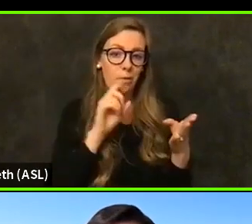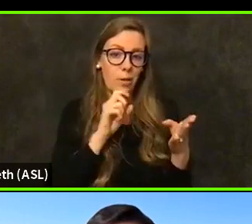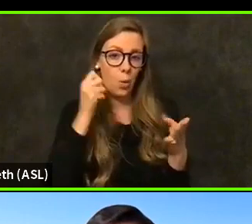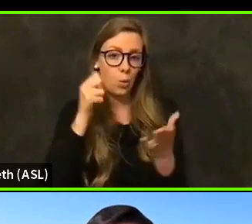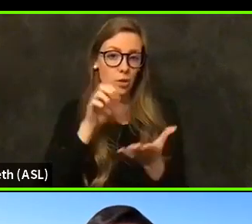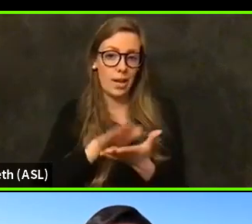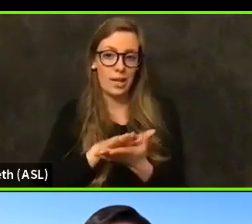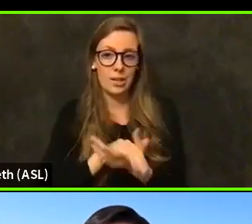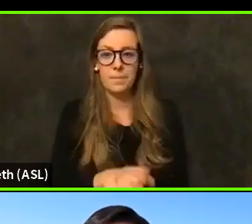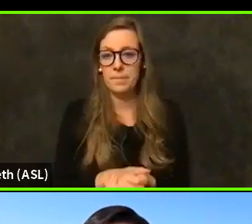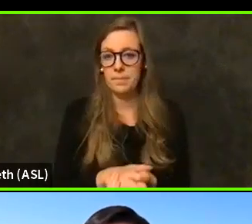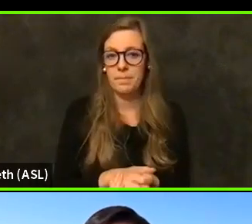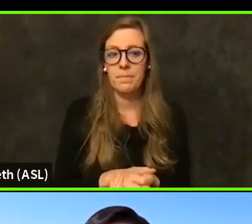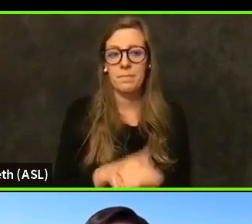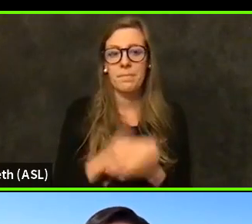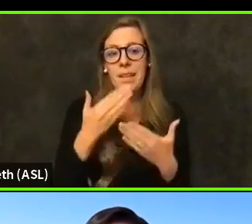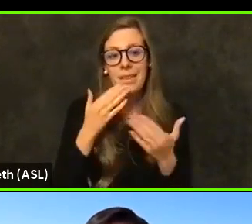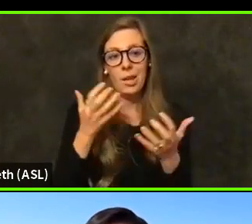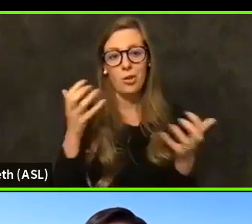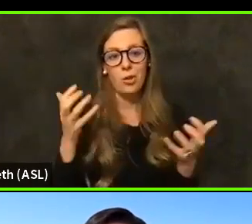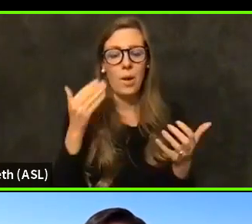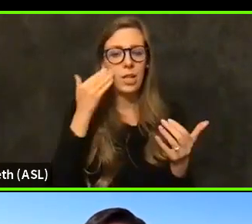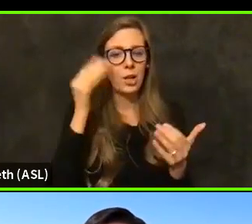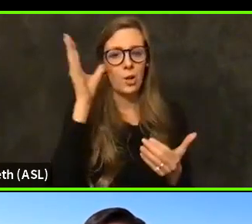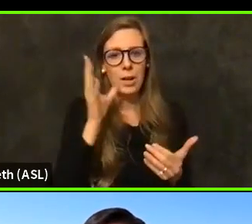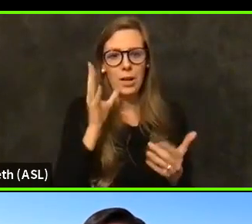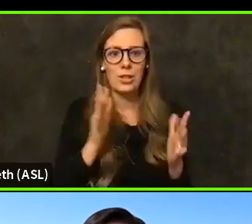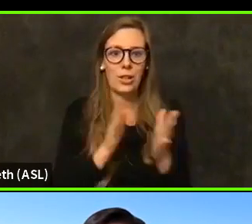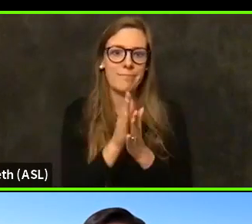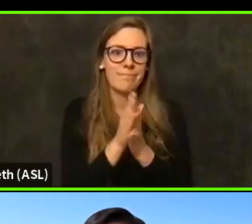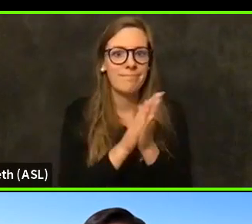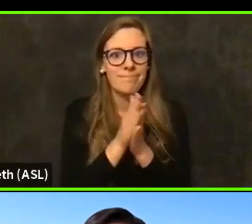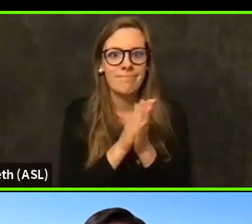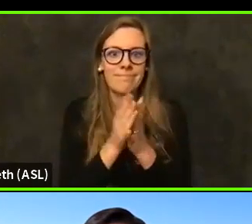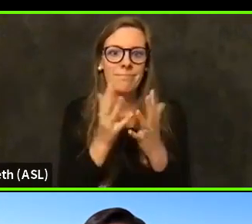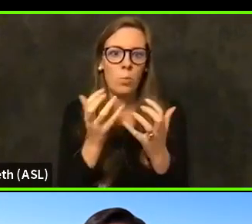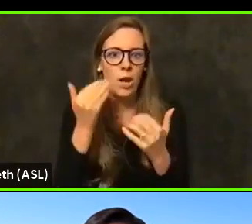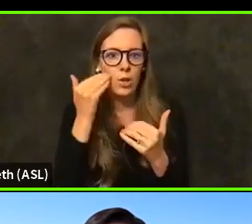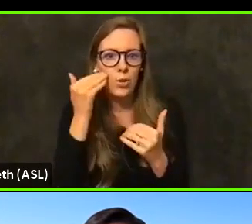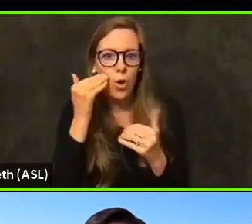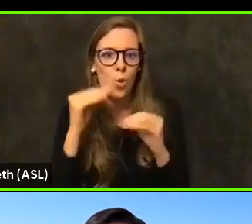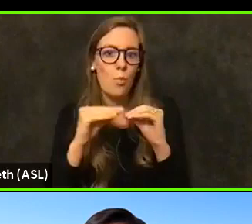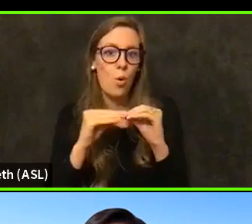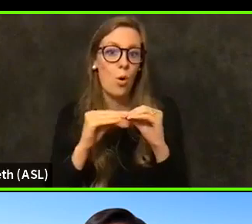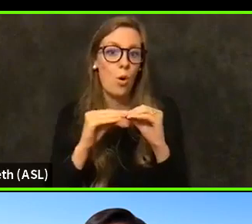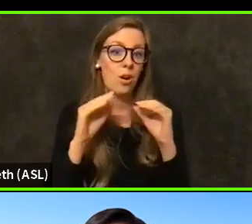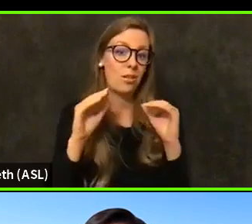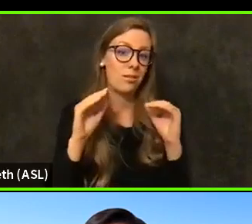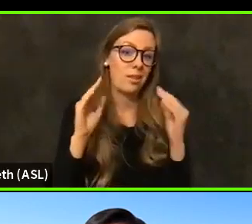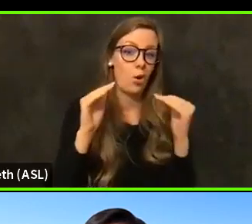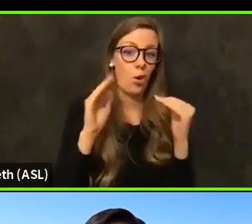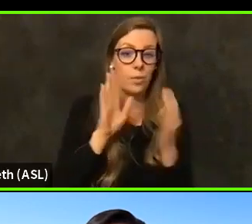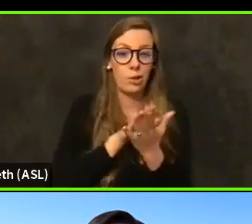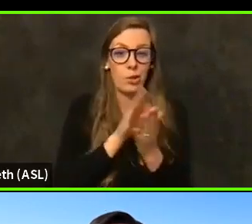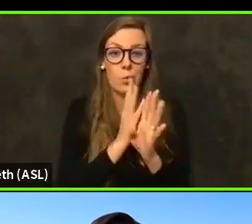And I know that parents are certainly eager to learn more and hope that their school is in the queue with one of those plans submitted.